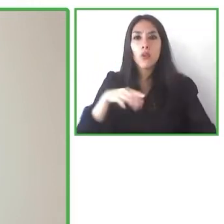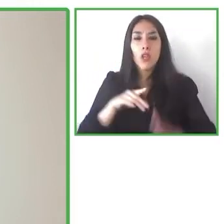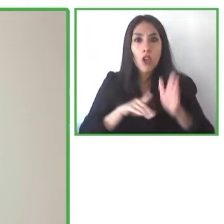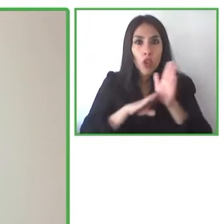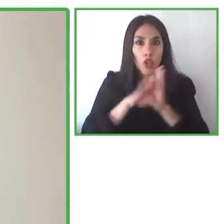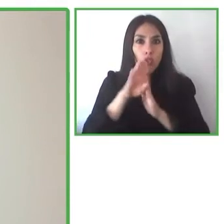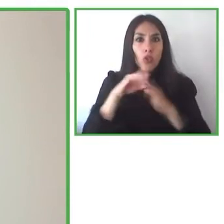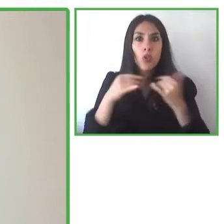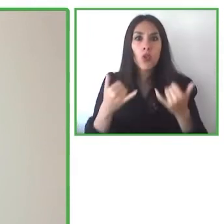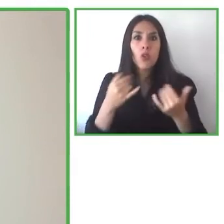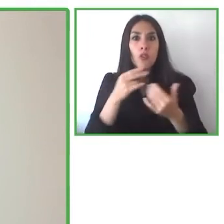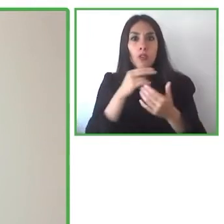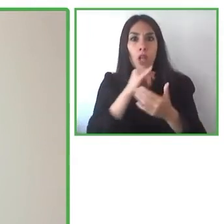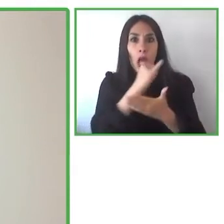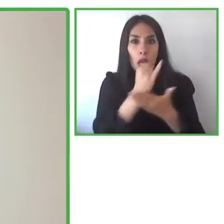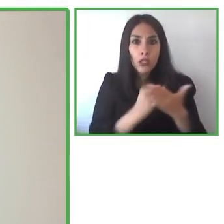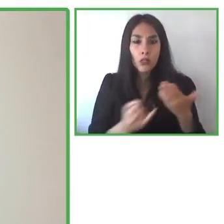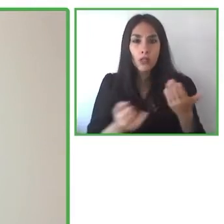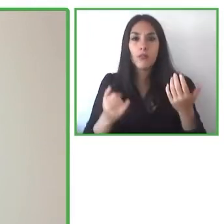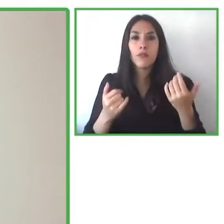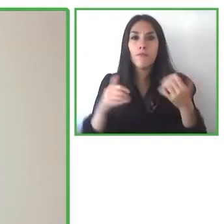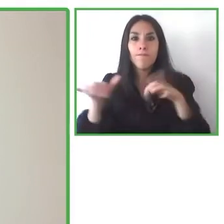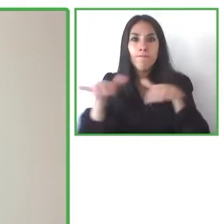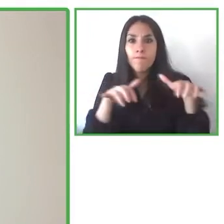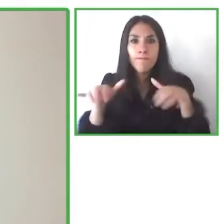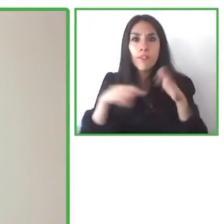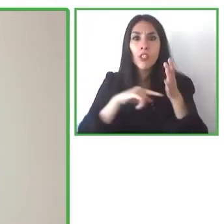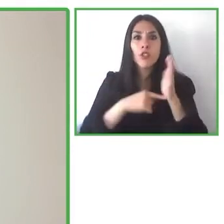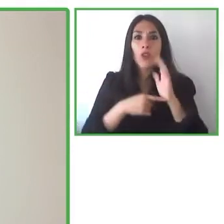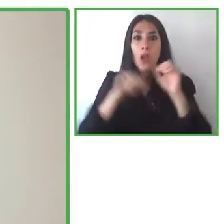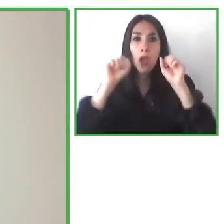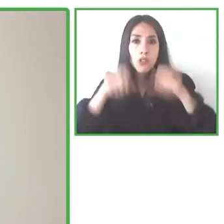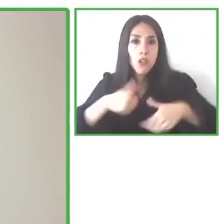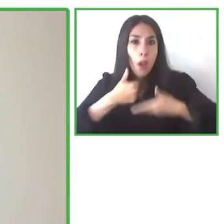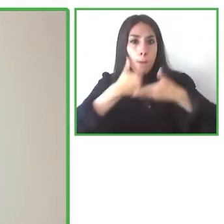reading writing skills and how technology can help develop these skills.